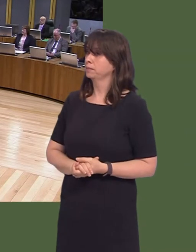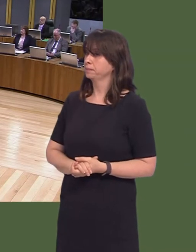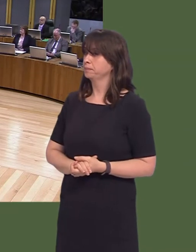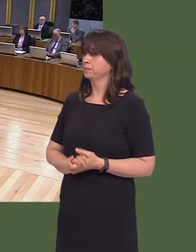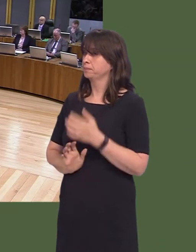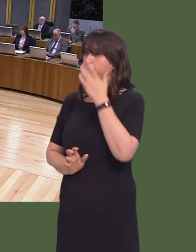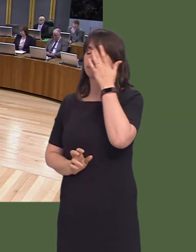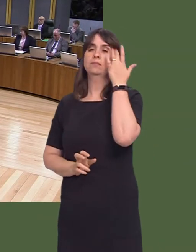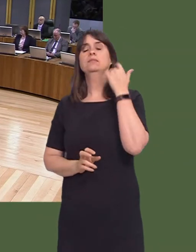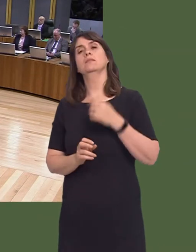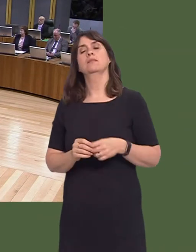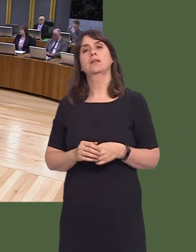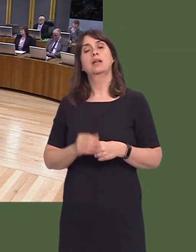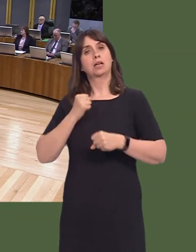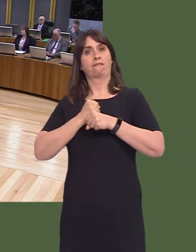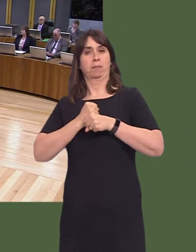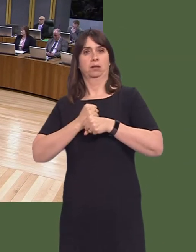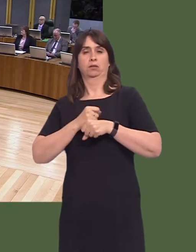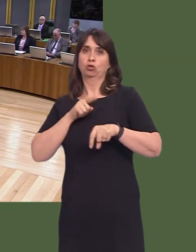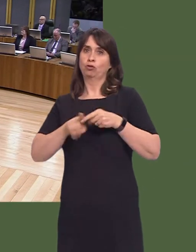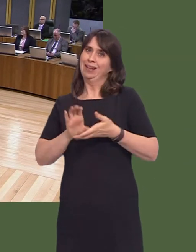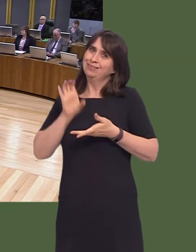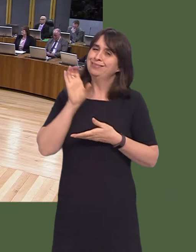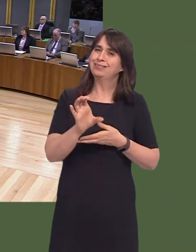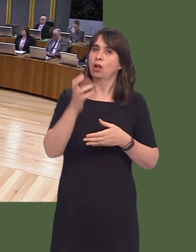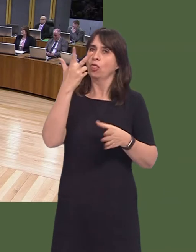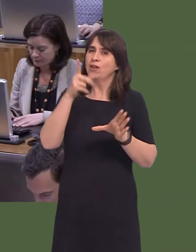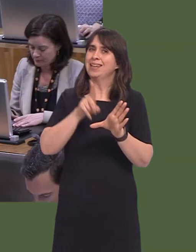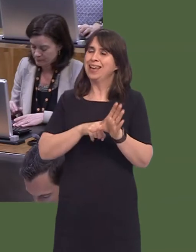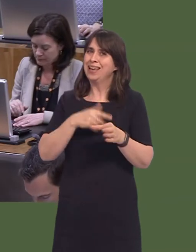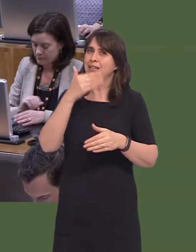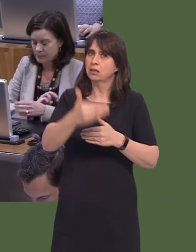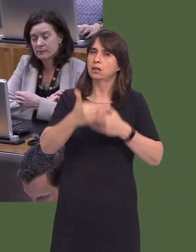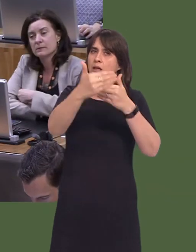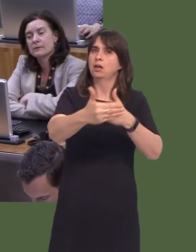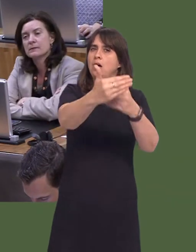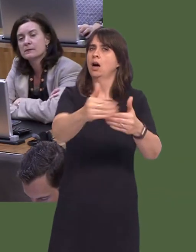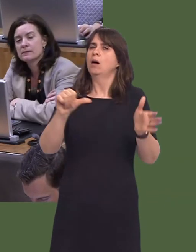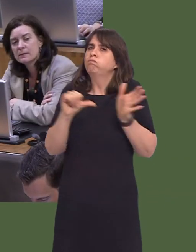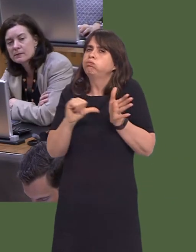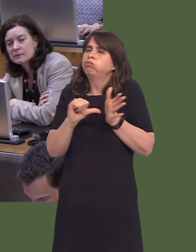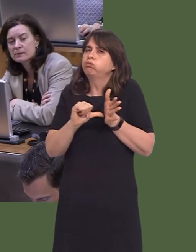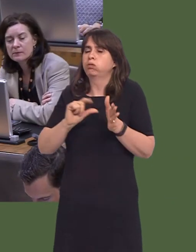to seek to provide three-year revenue funding when our own budget oftenónecessarily, because